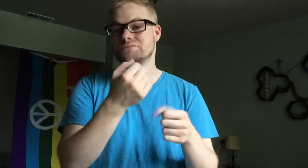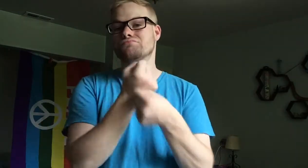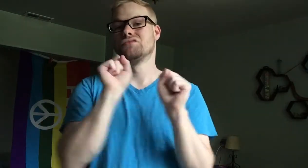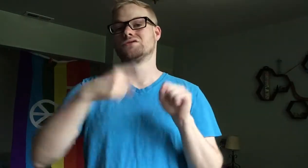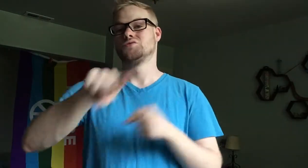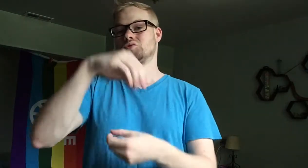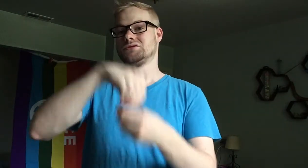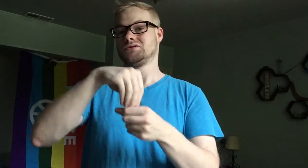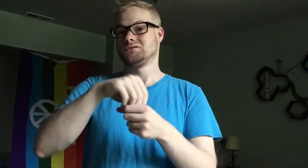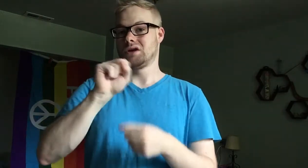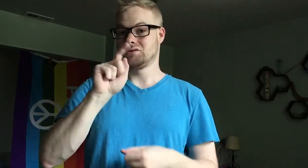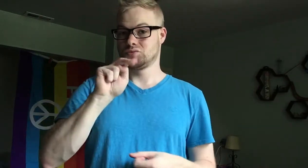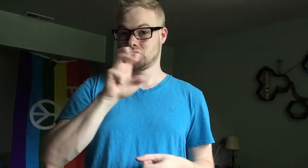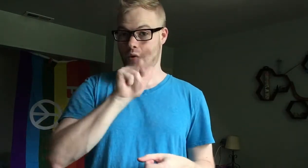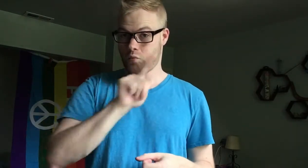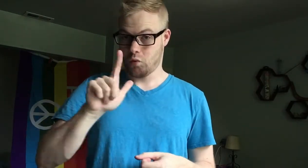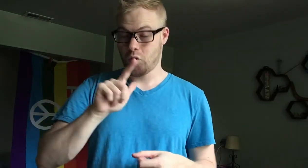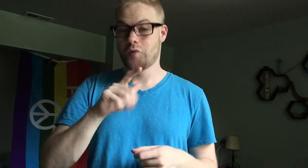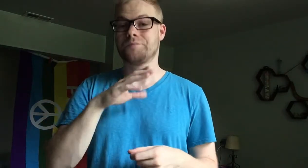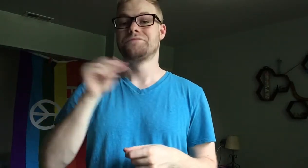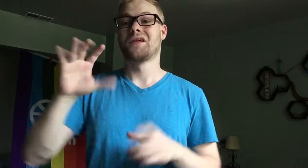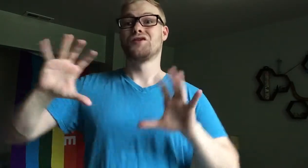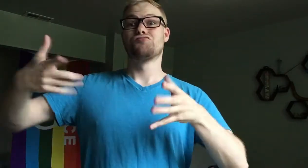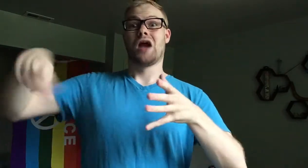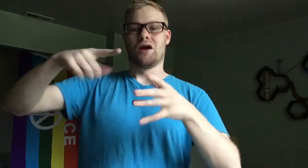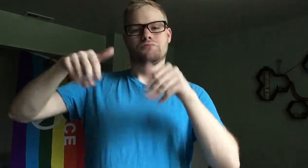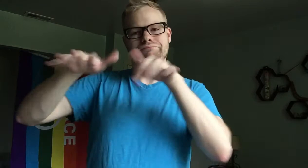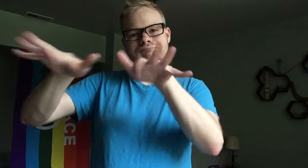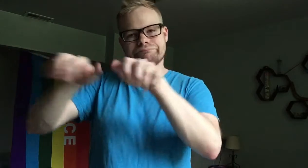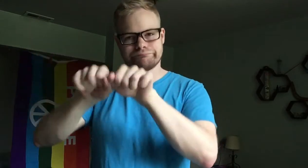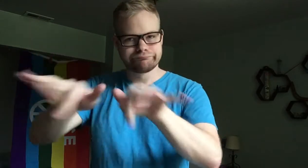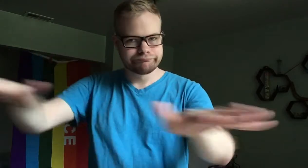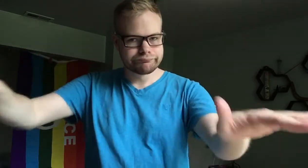rescue those inside Stonewall, and disperse the crowd.